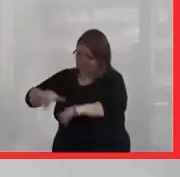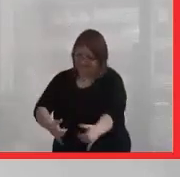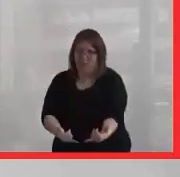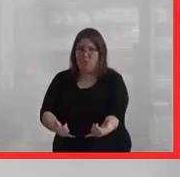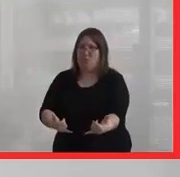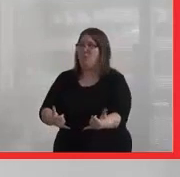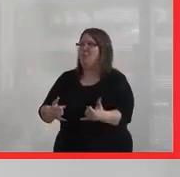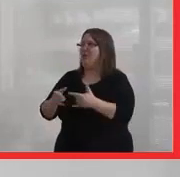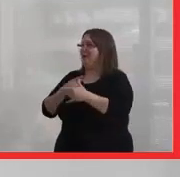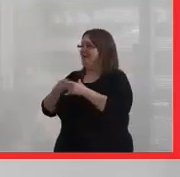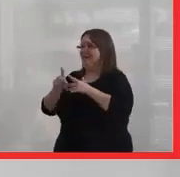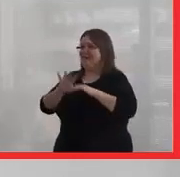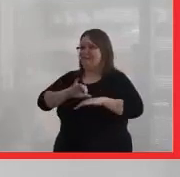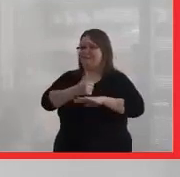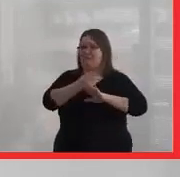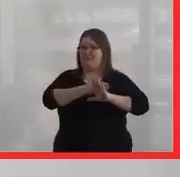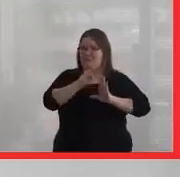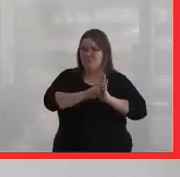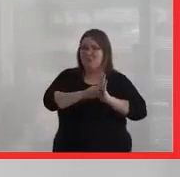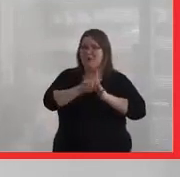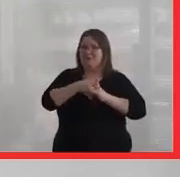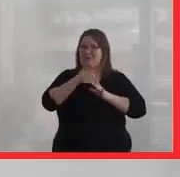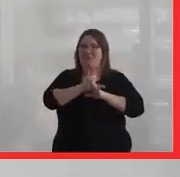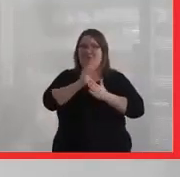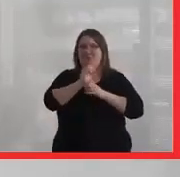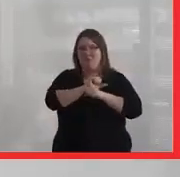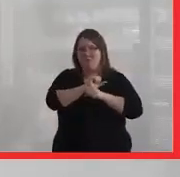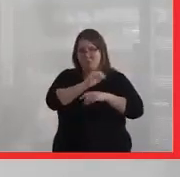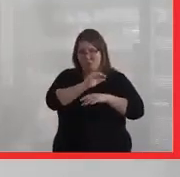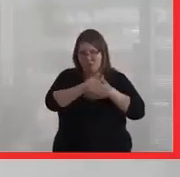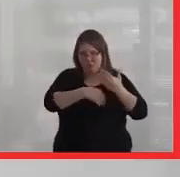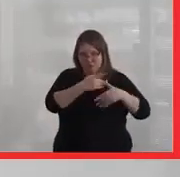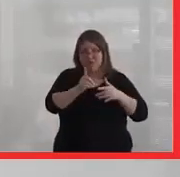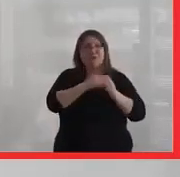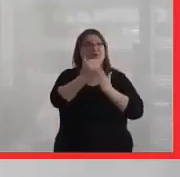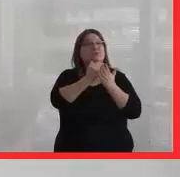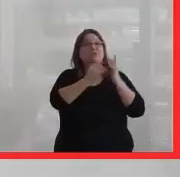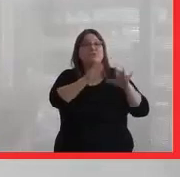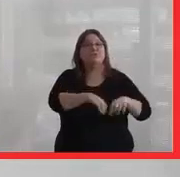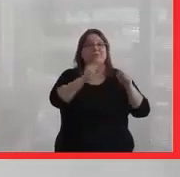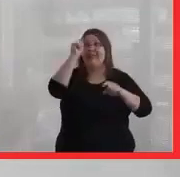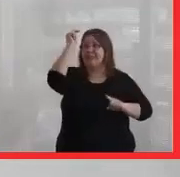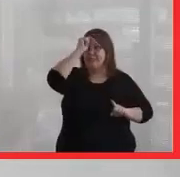But then I started my program and I started my coursework, and one of my first courses was my theory course,